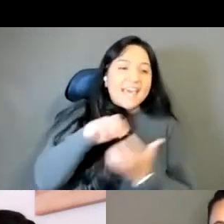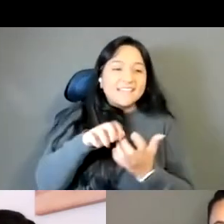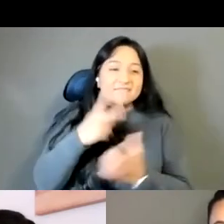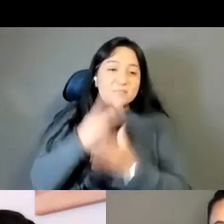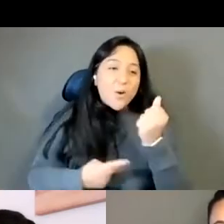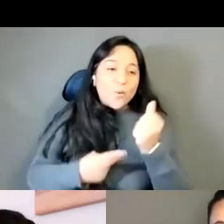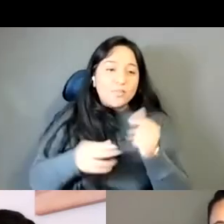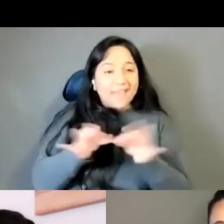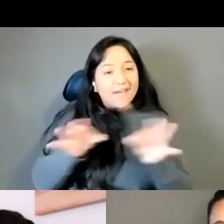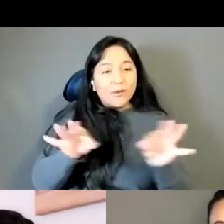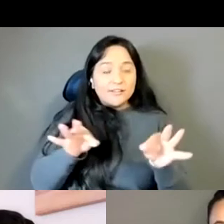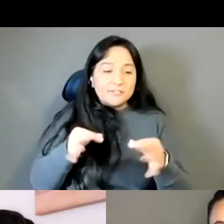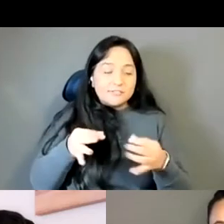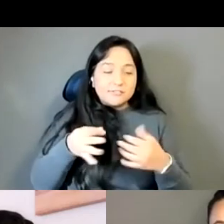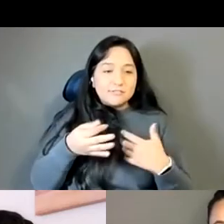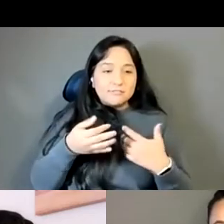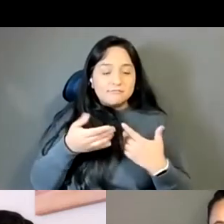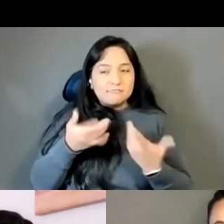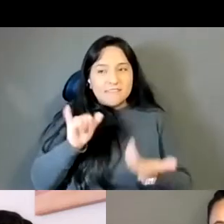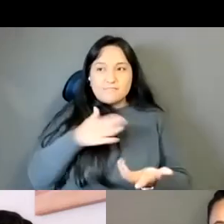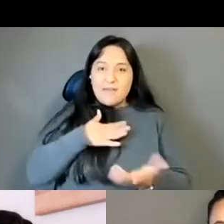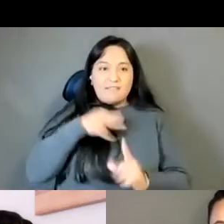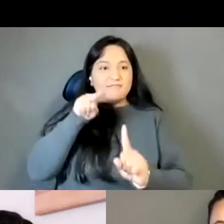that I used to like make sense of the world.